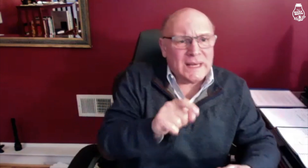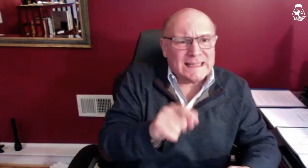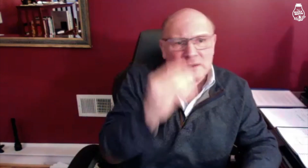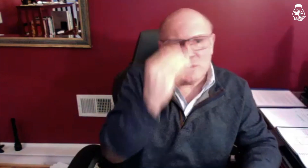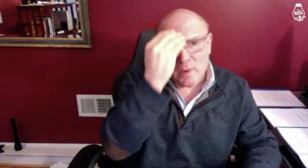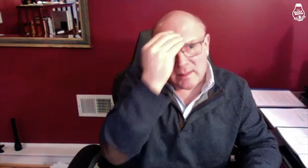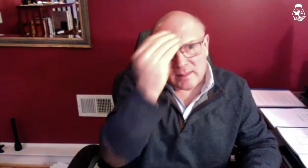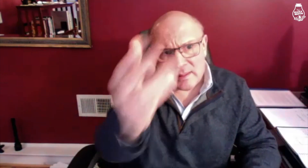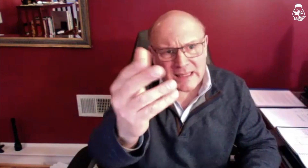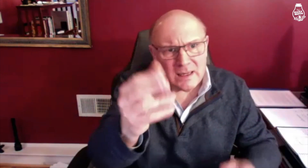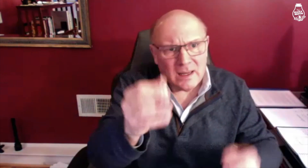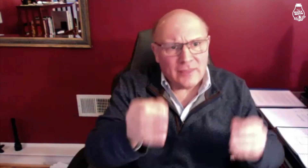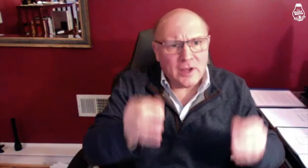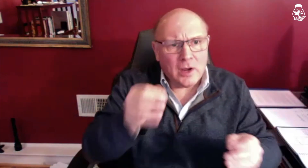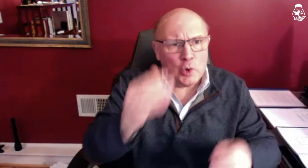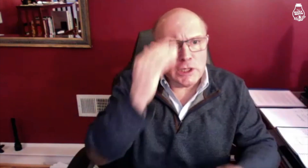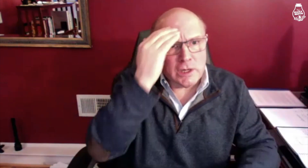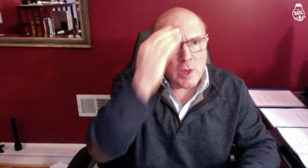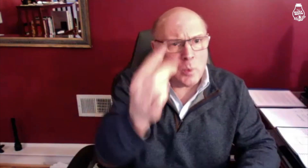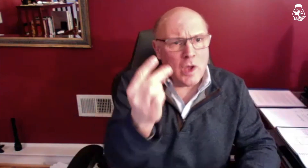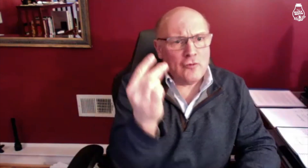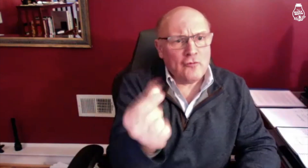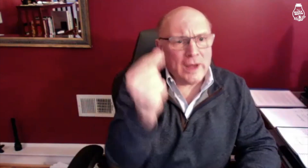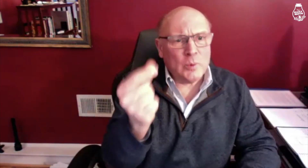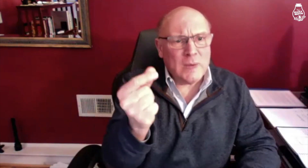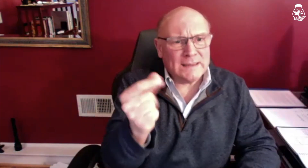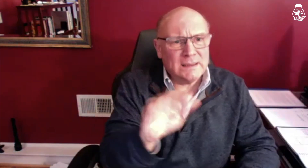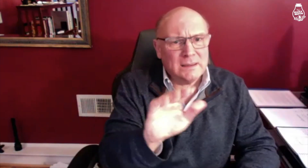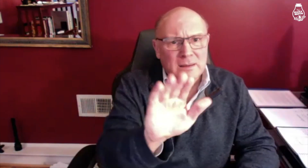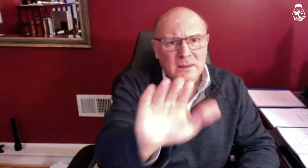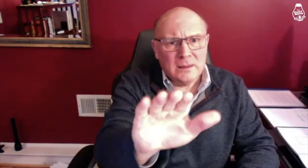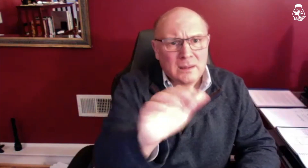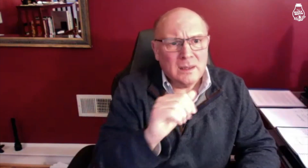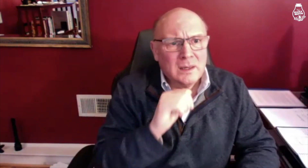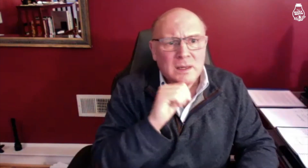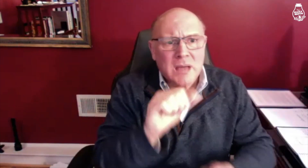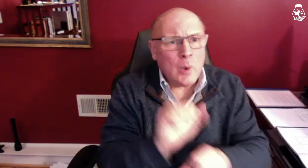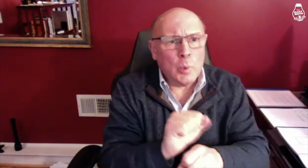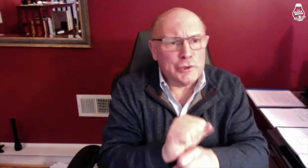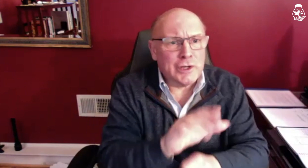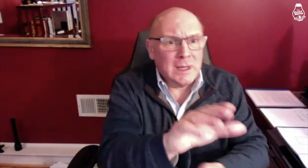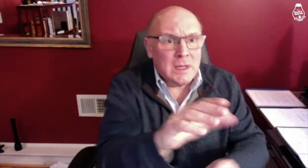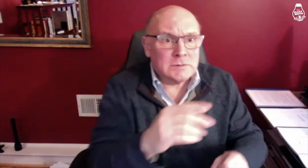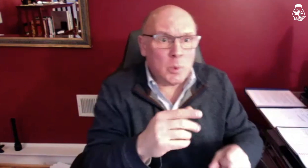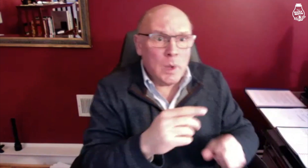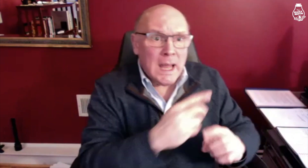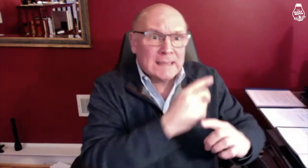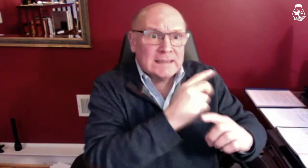You have to let the court know right away, that "it's not working."